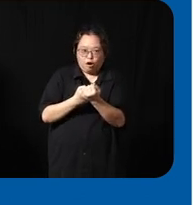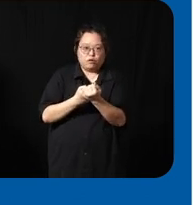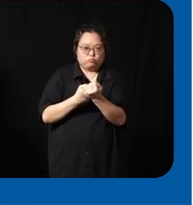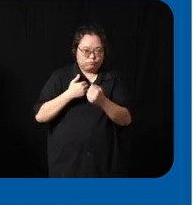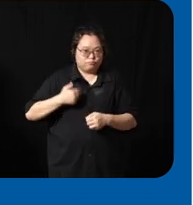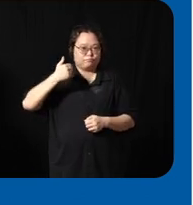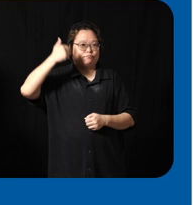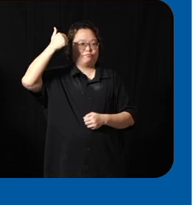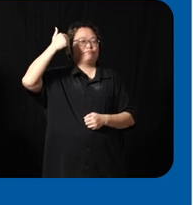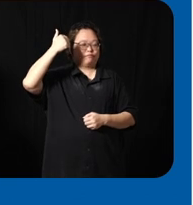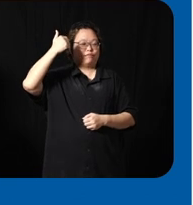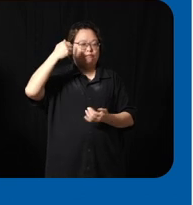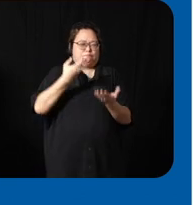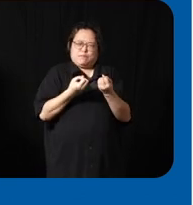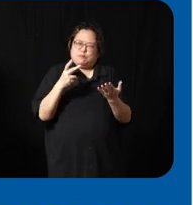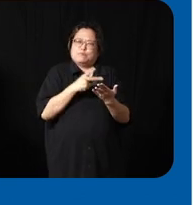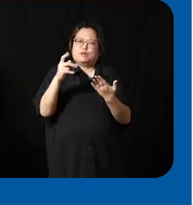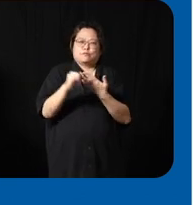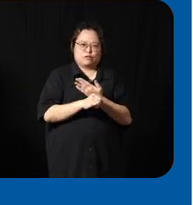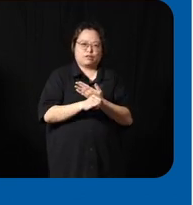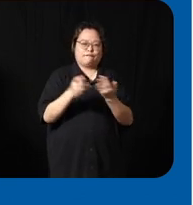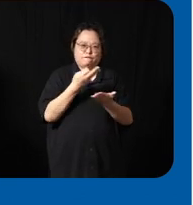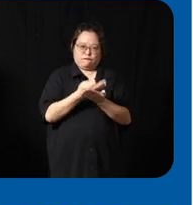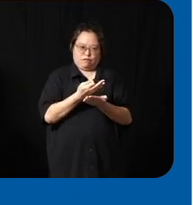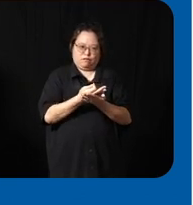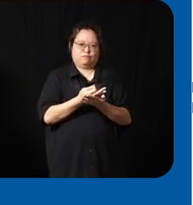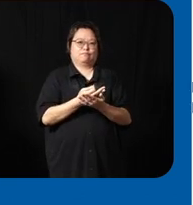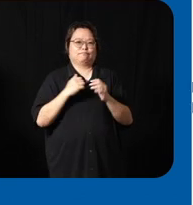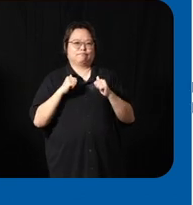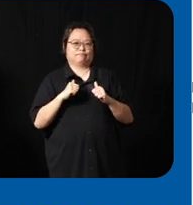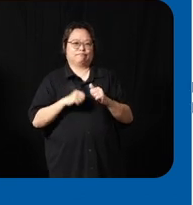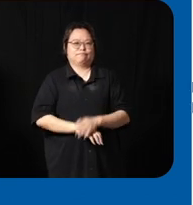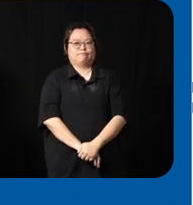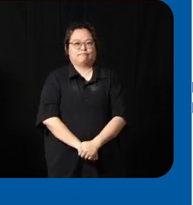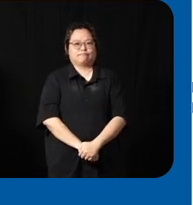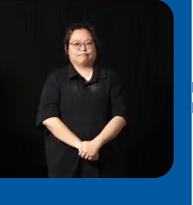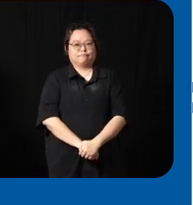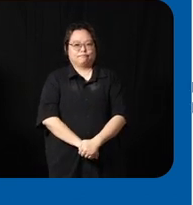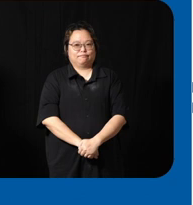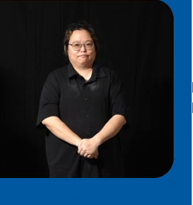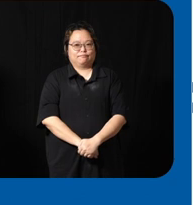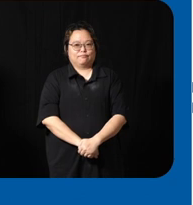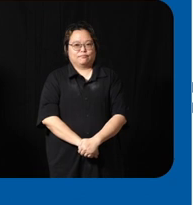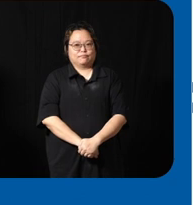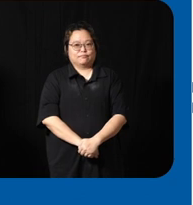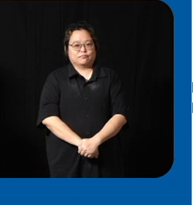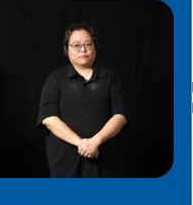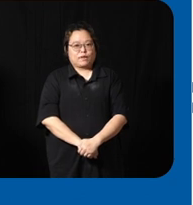of all the different projects that were uh funded yeah so this slide is really articulate that we